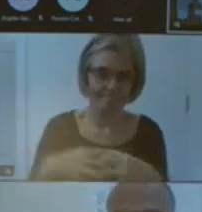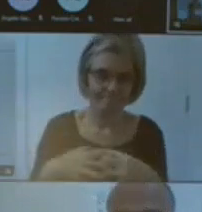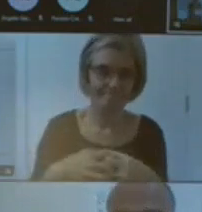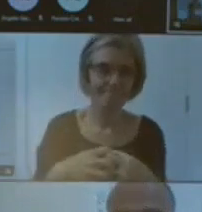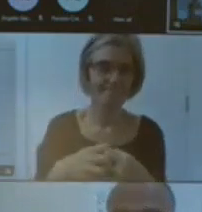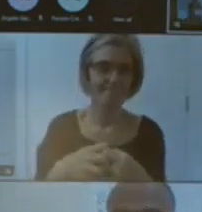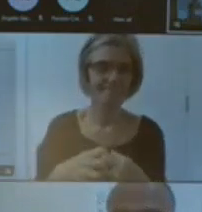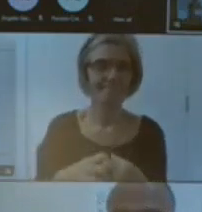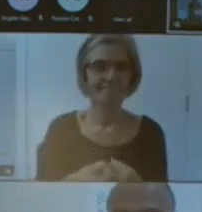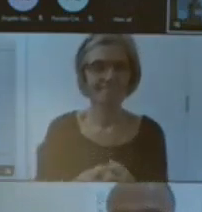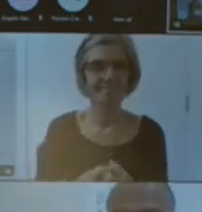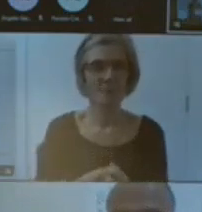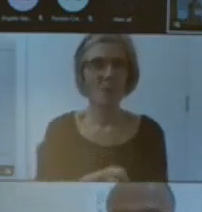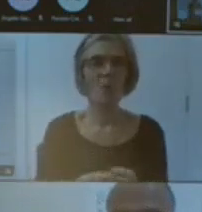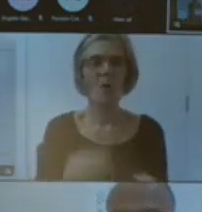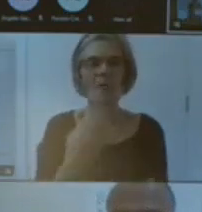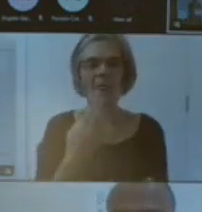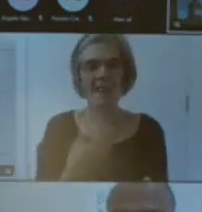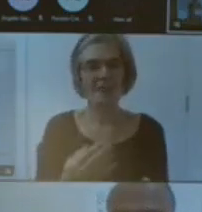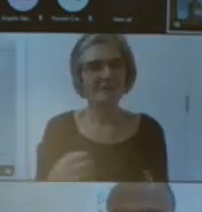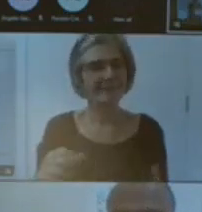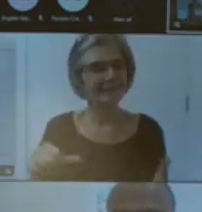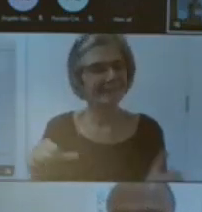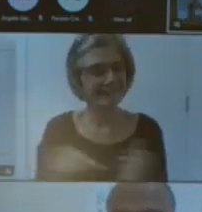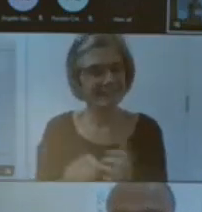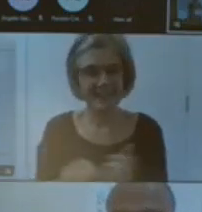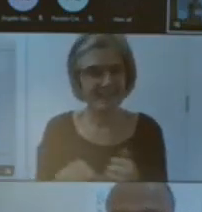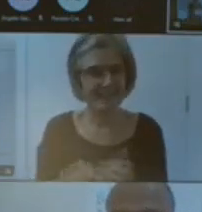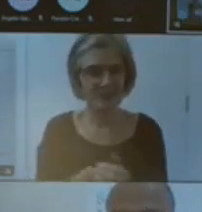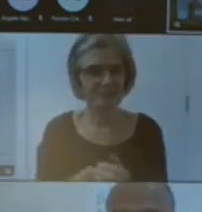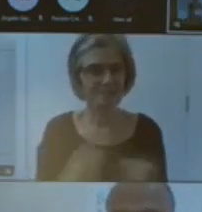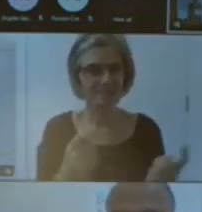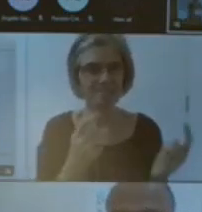on anic able to get some of the more great things that we don't always like getting to in the first